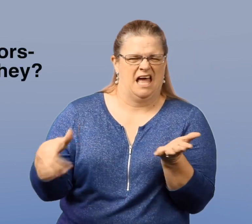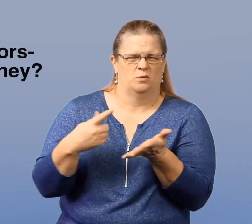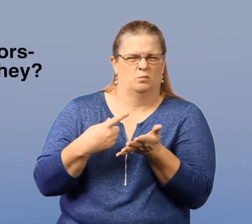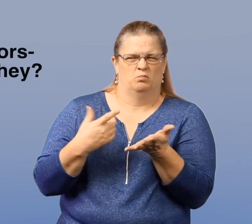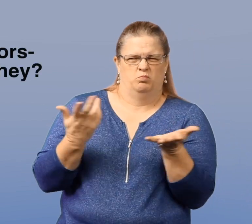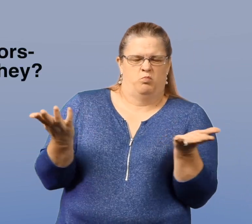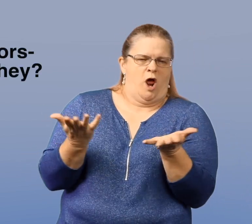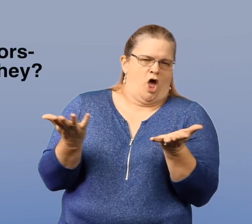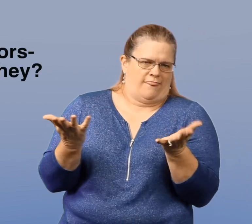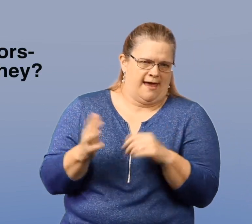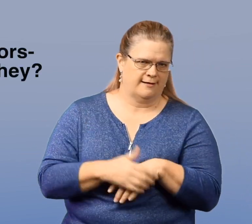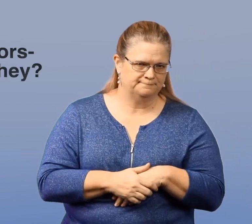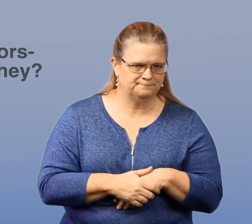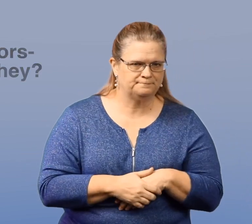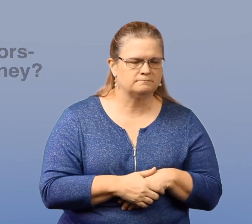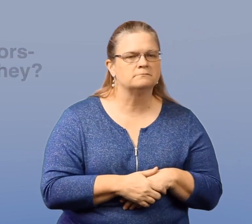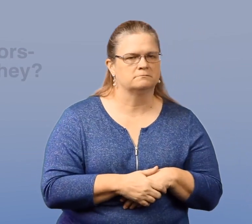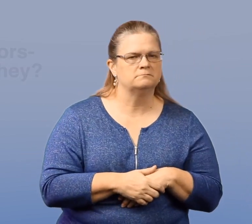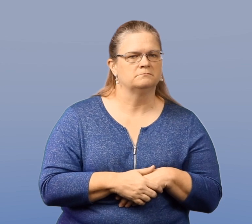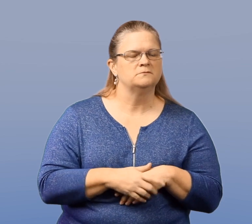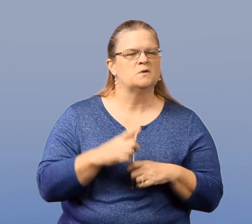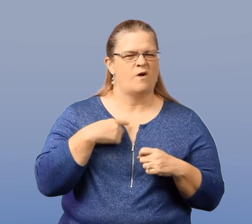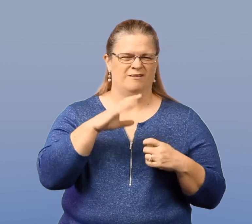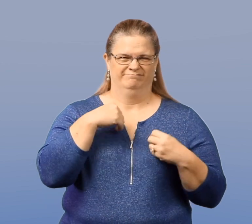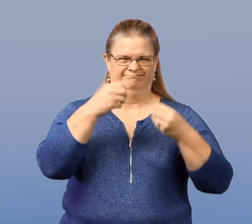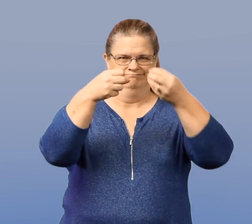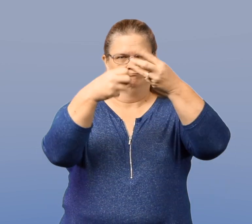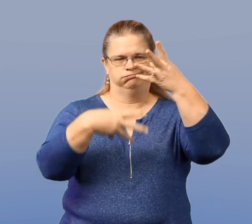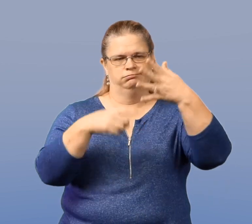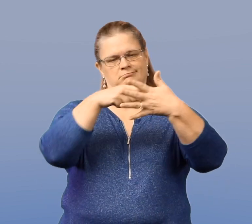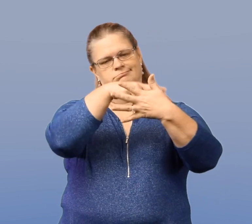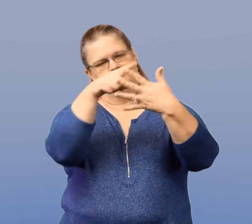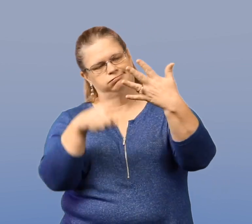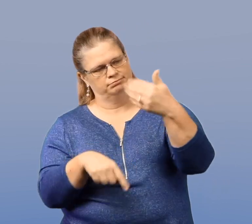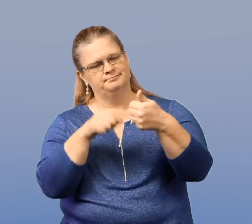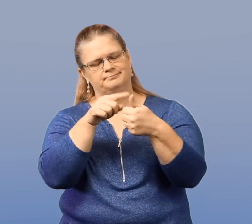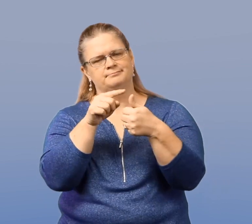In looking at what are the common risk factors, there's a whole list of them.